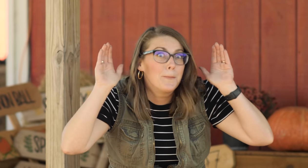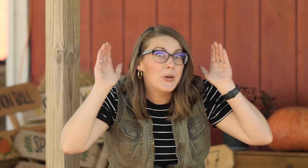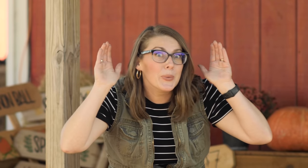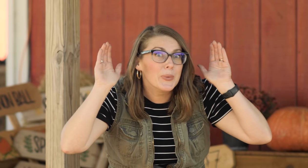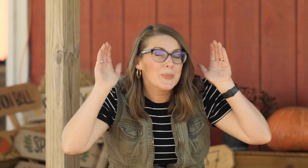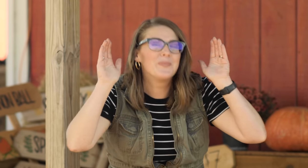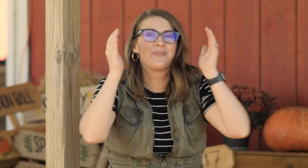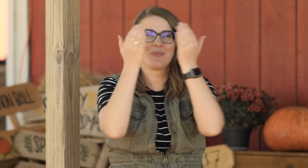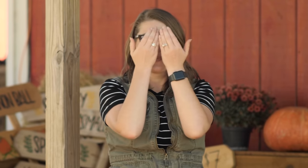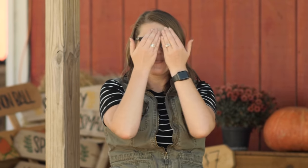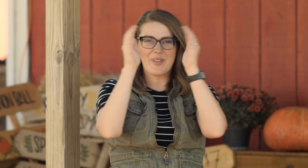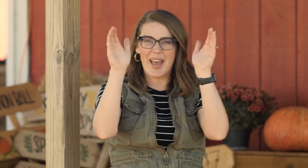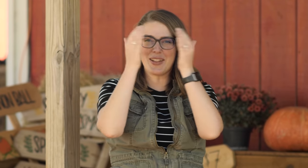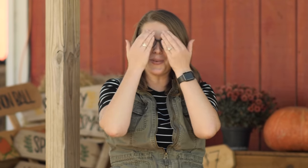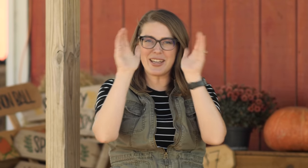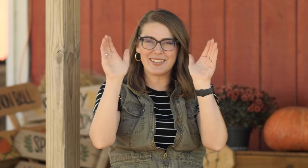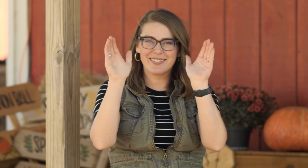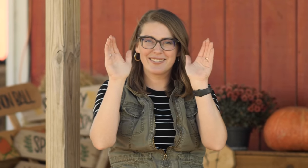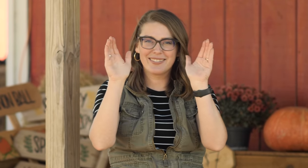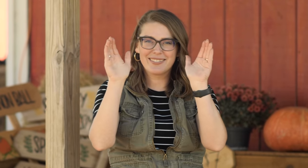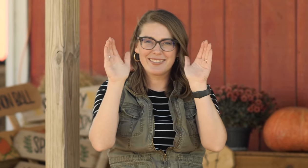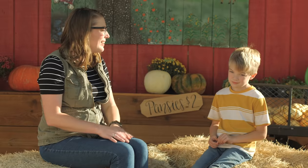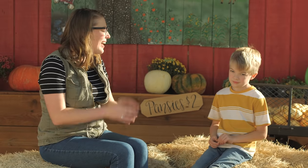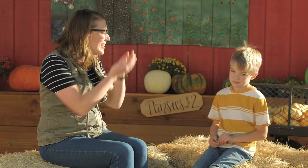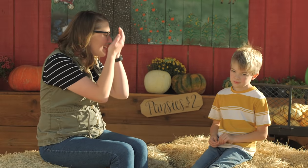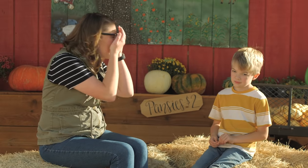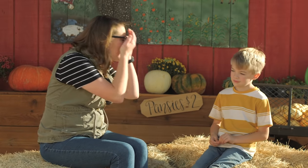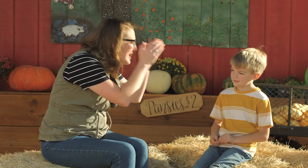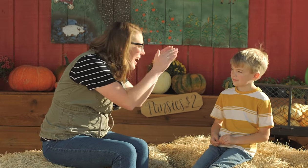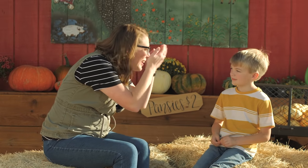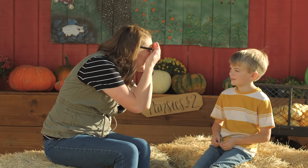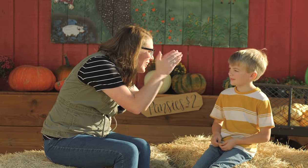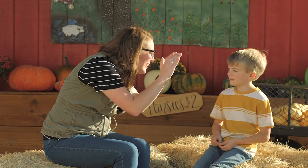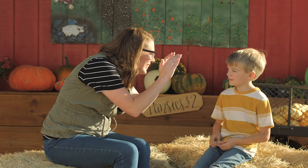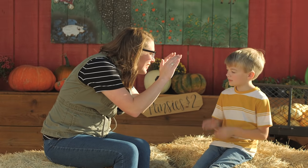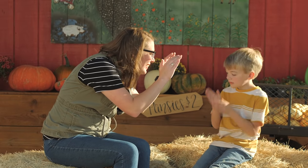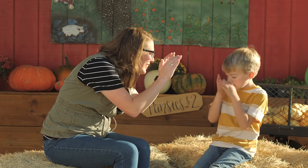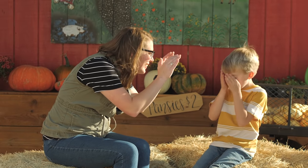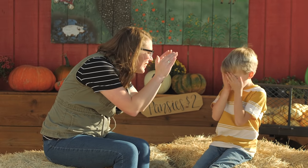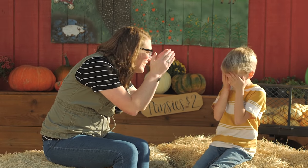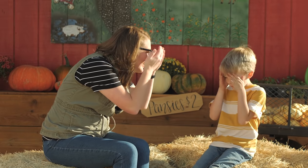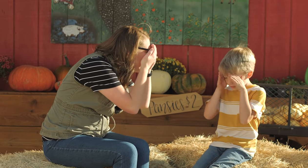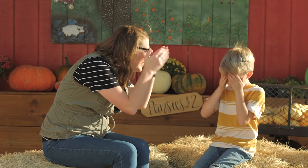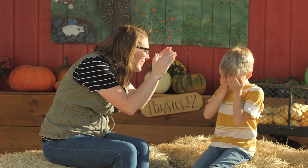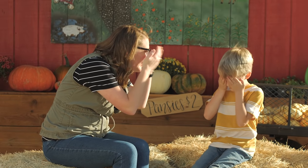BOO, 'Halloween'. Lane can you sign Halloween? 'Halloween'.